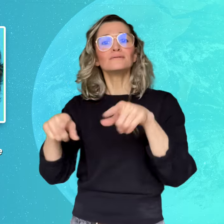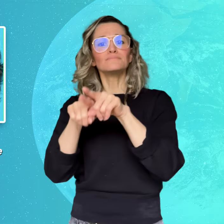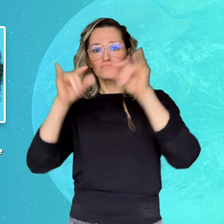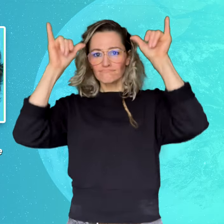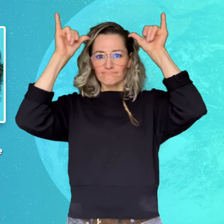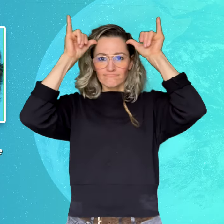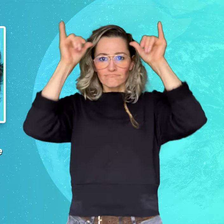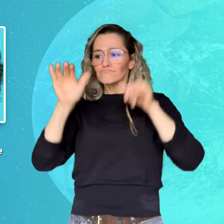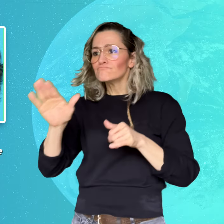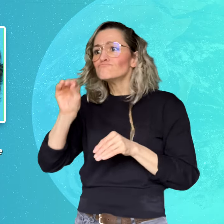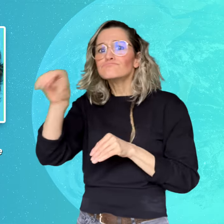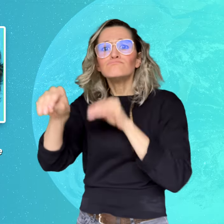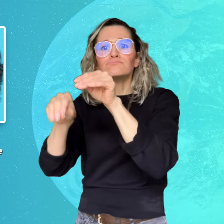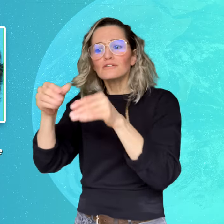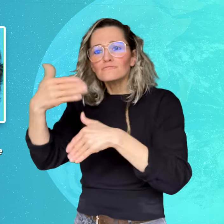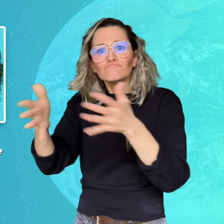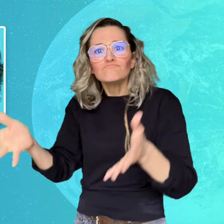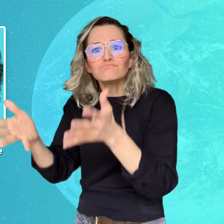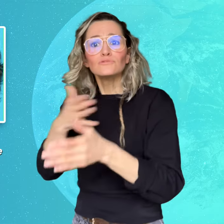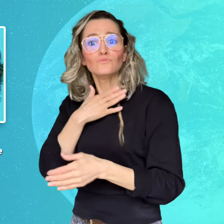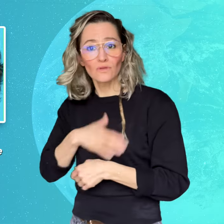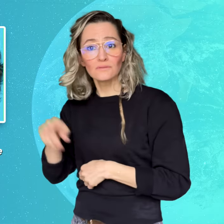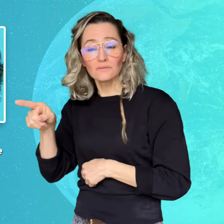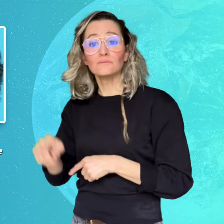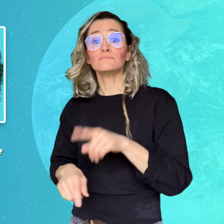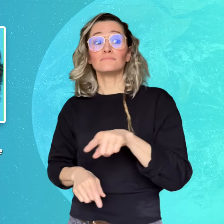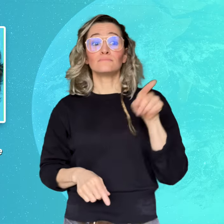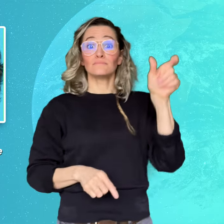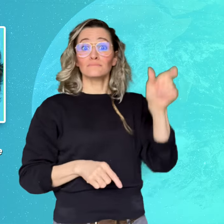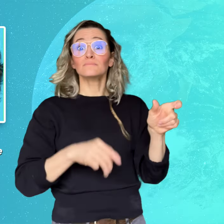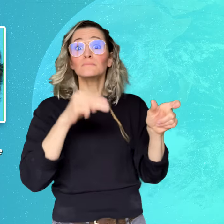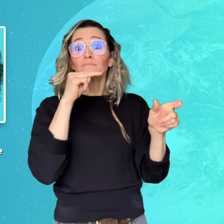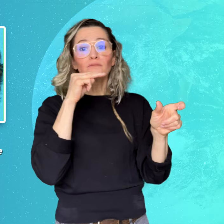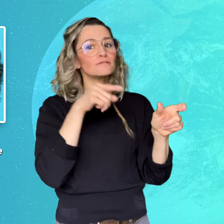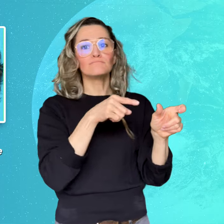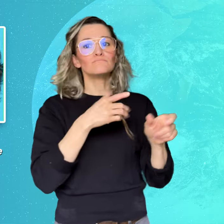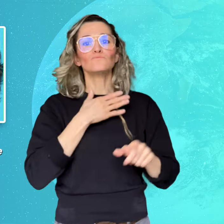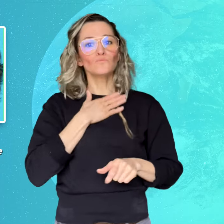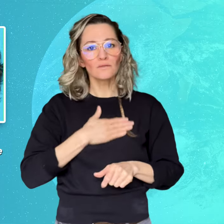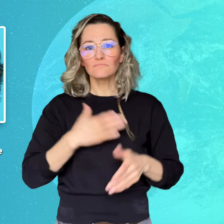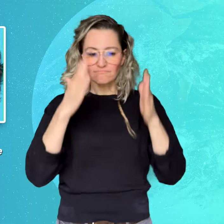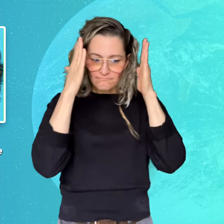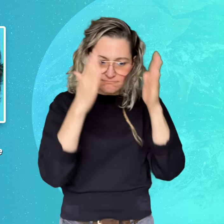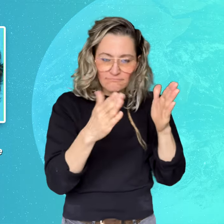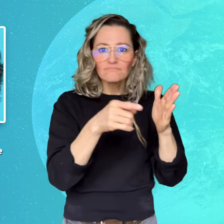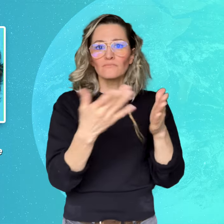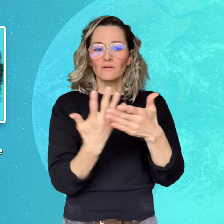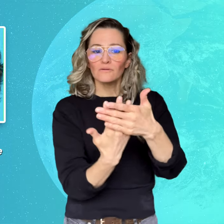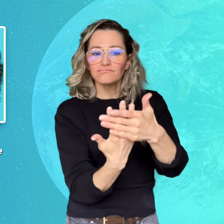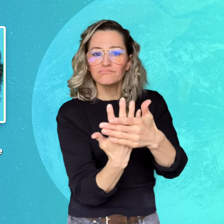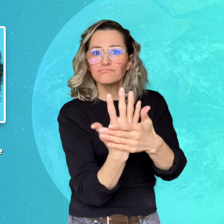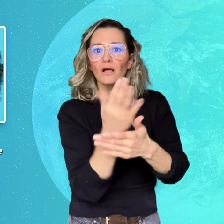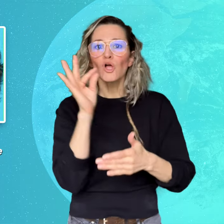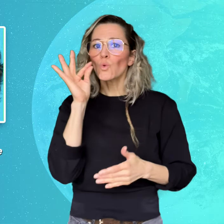as a source of income. The episode presented pieces of evidence